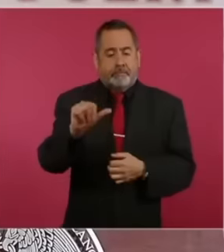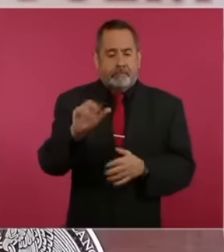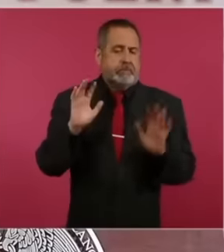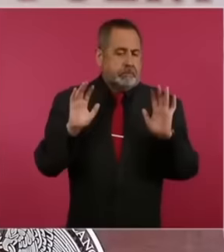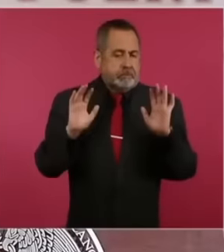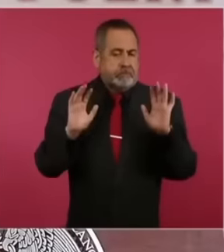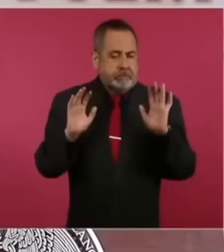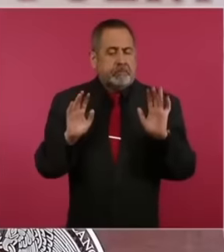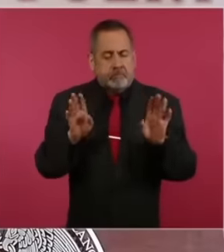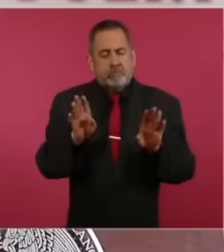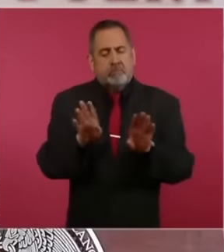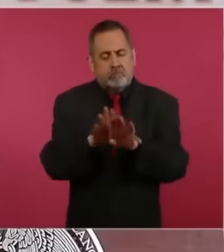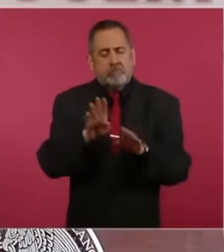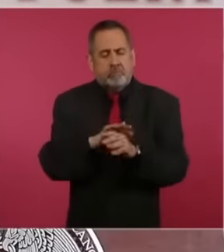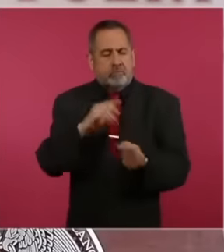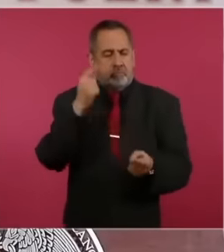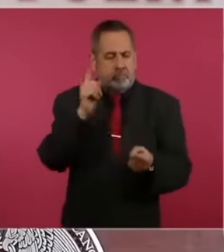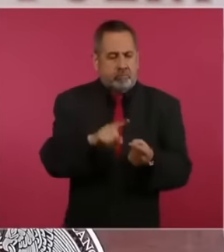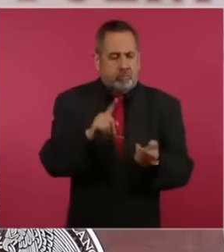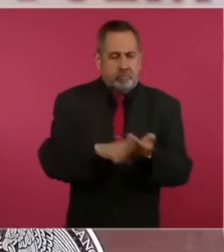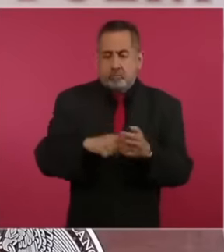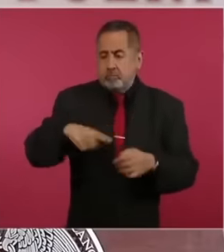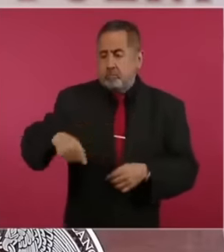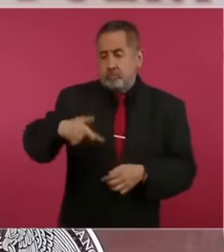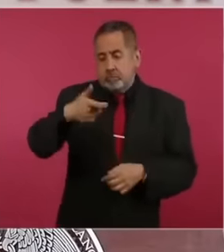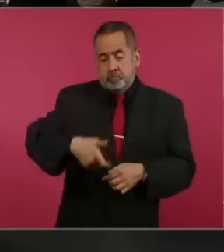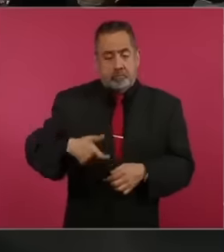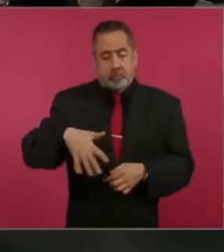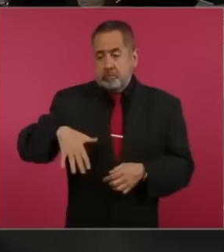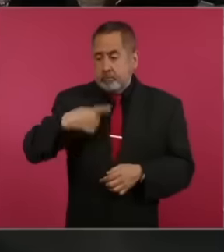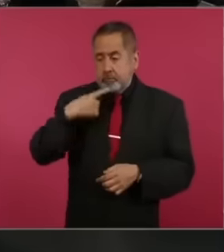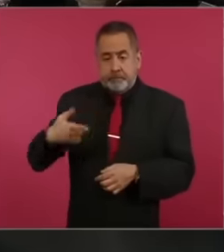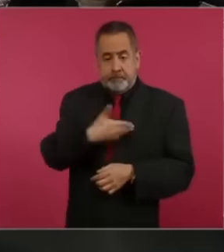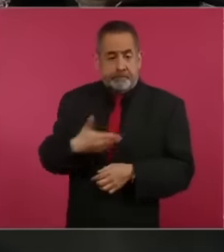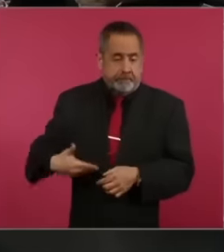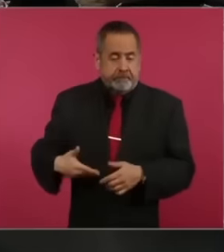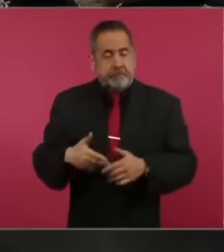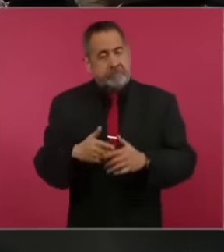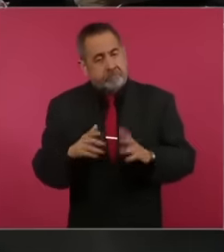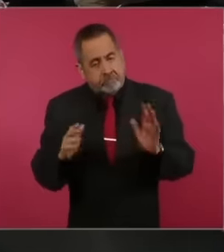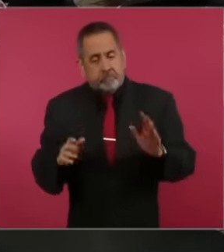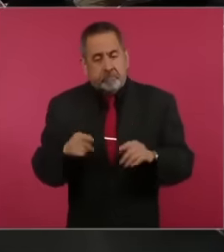the VAT, which is also paid by the consumer, as the President commented. Well, that's not the case. there could